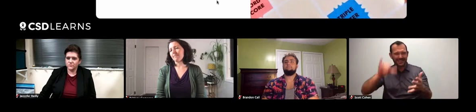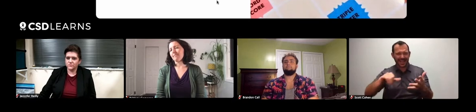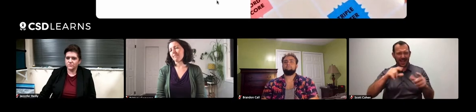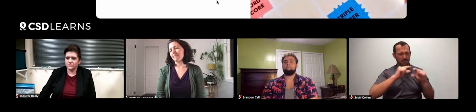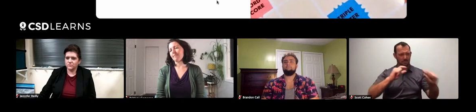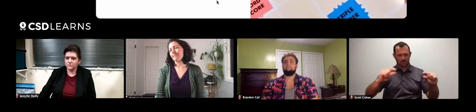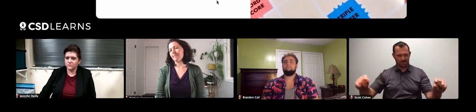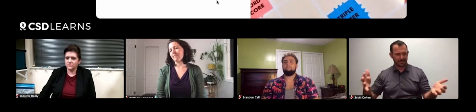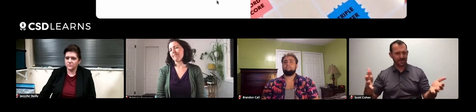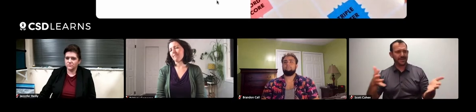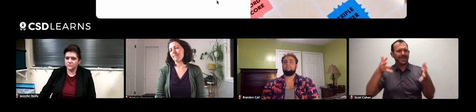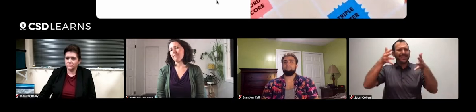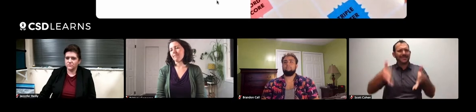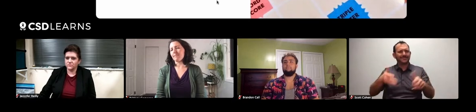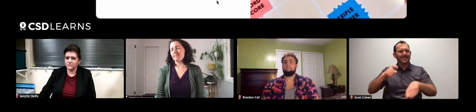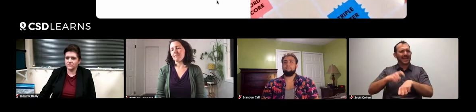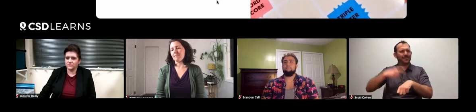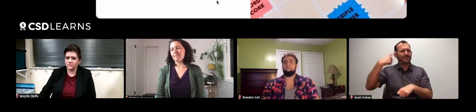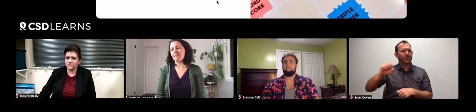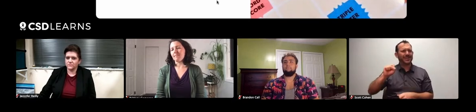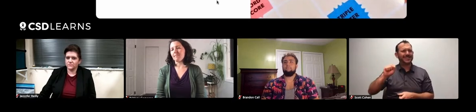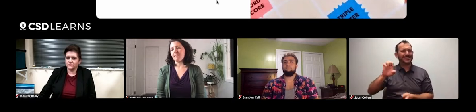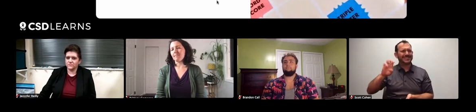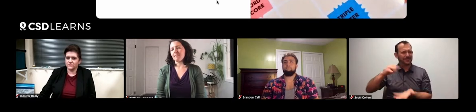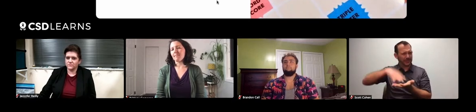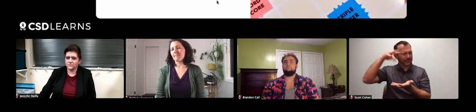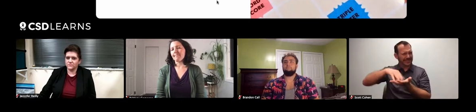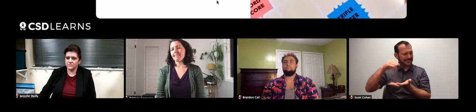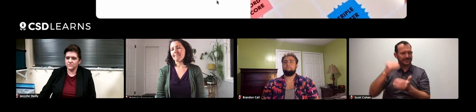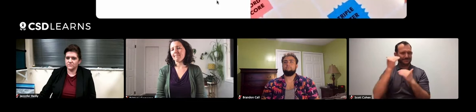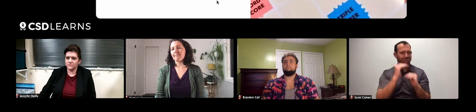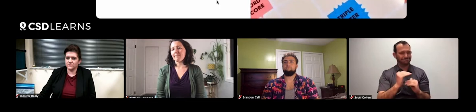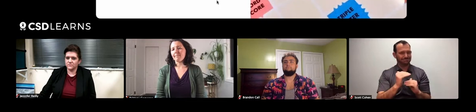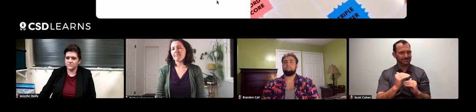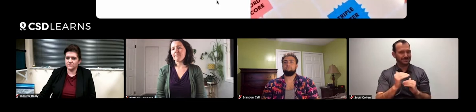So the day is broken up and there's very little time left in that schedule for STEM learning.